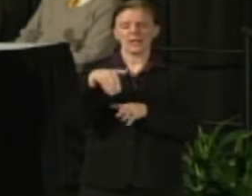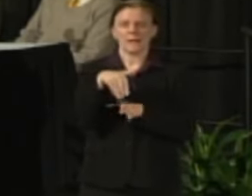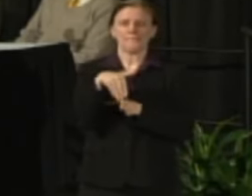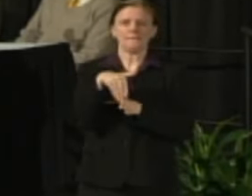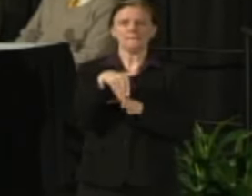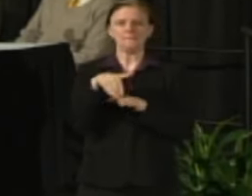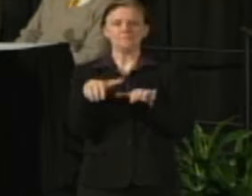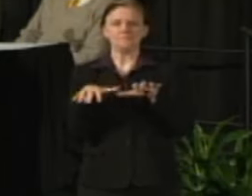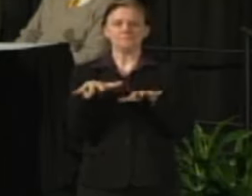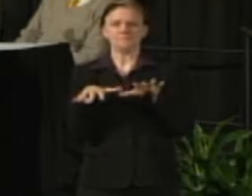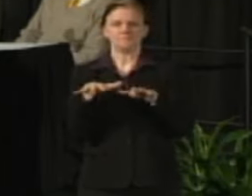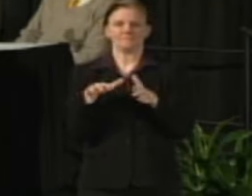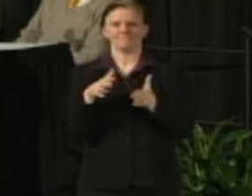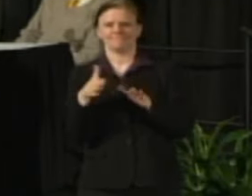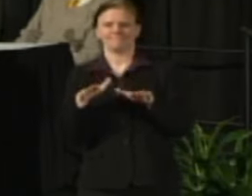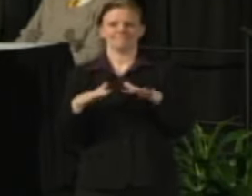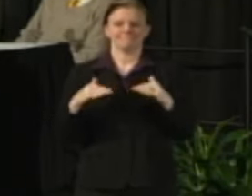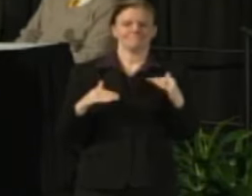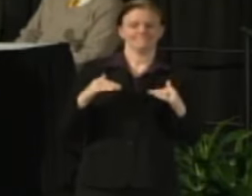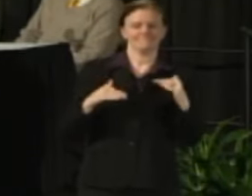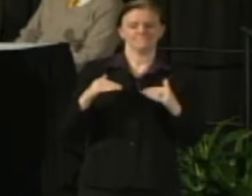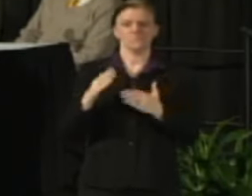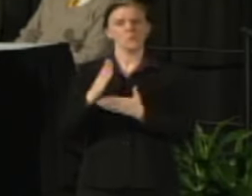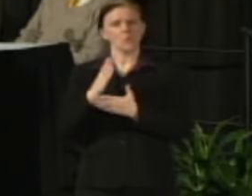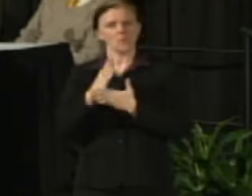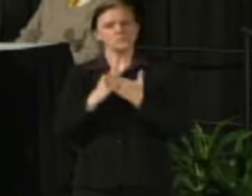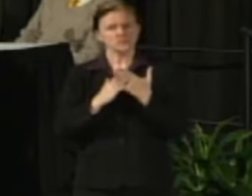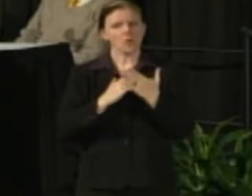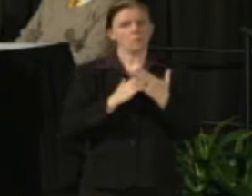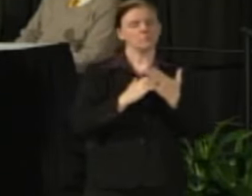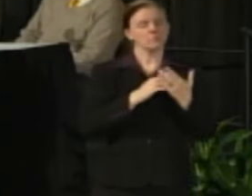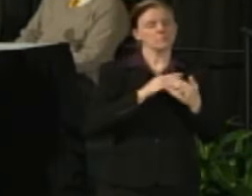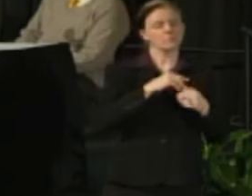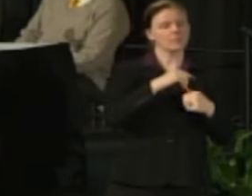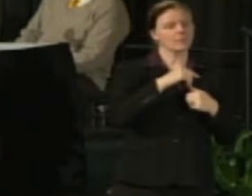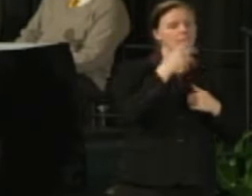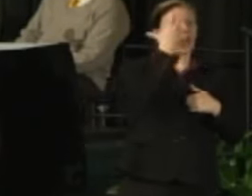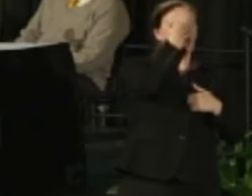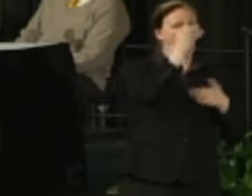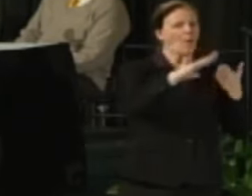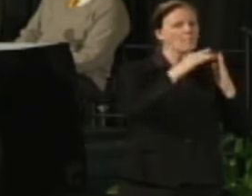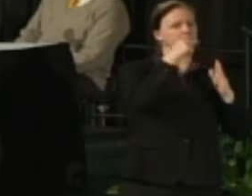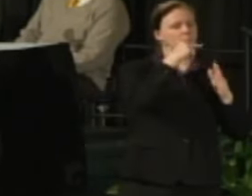in different ways, some publically and some behind the scenes to try to continue to build a case.